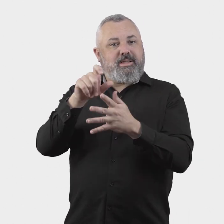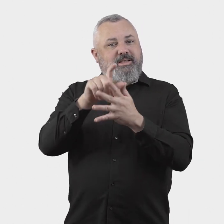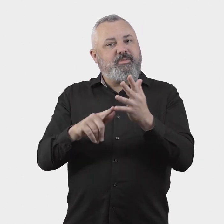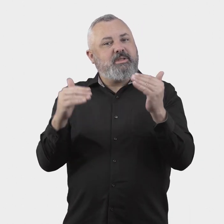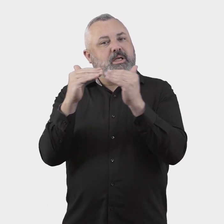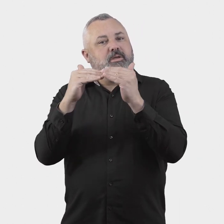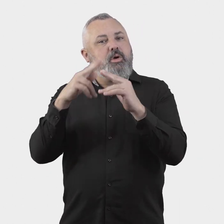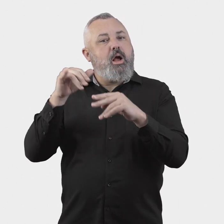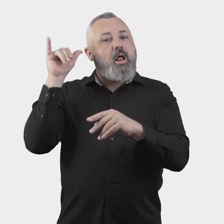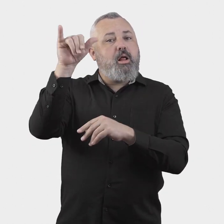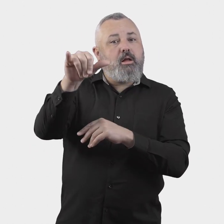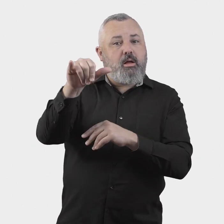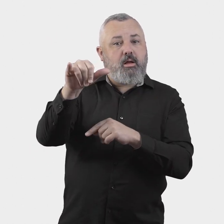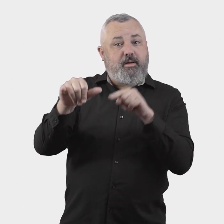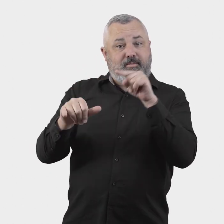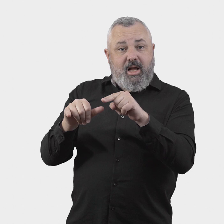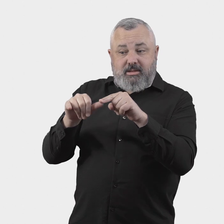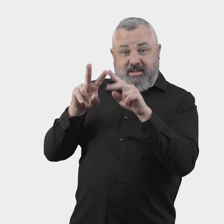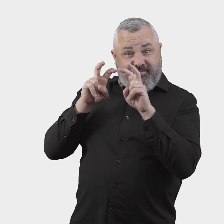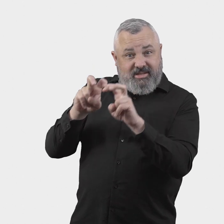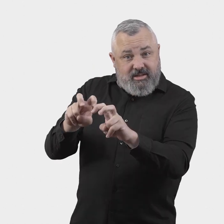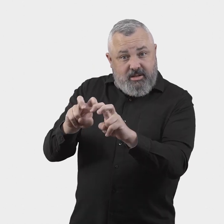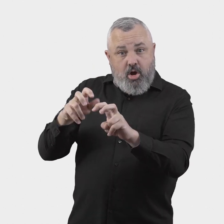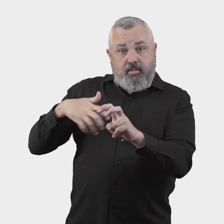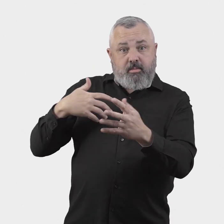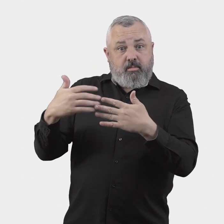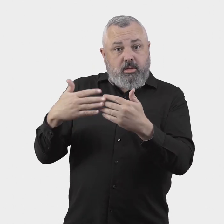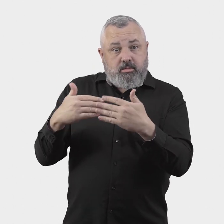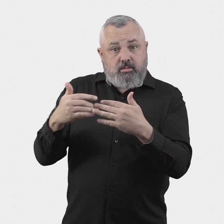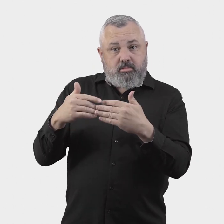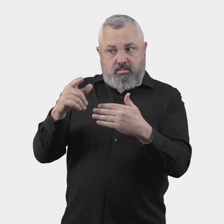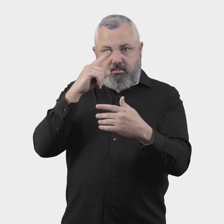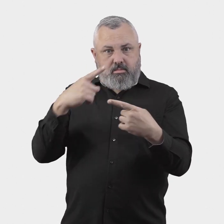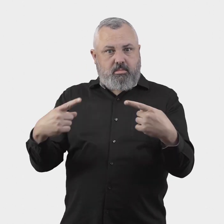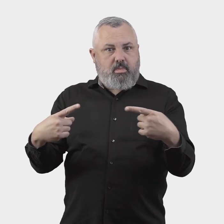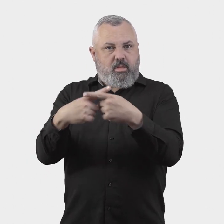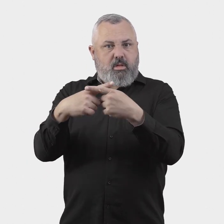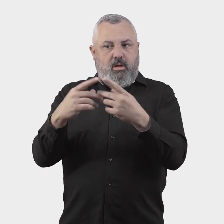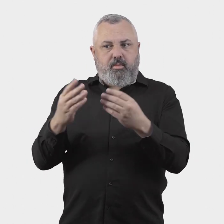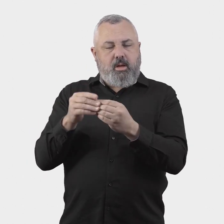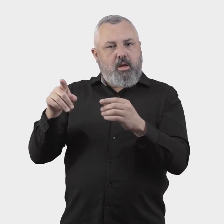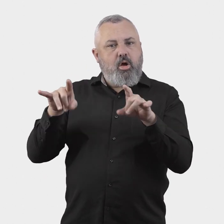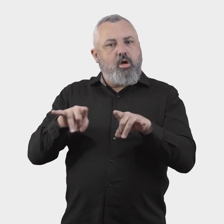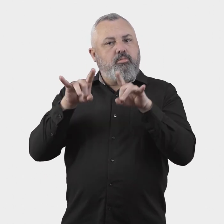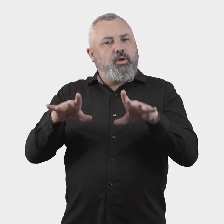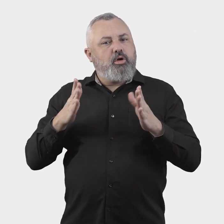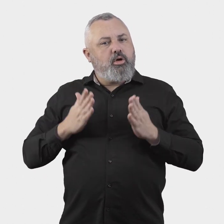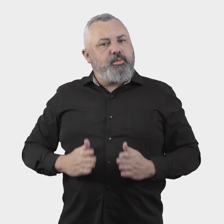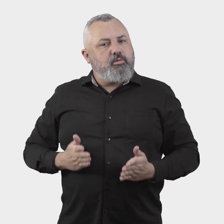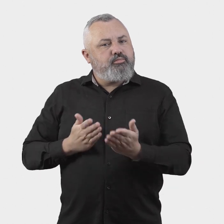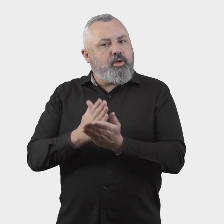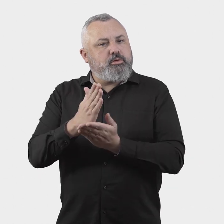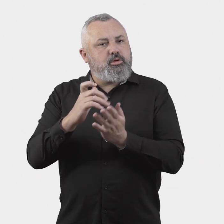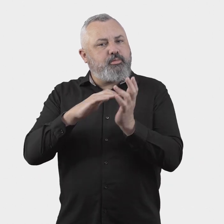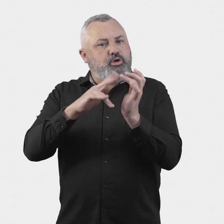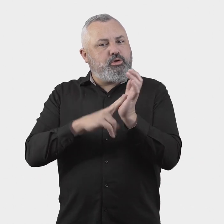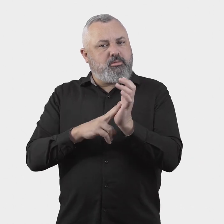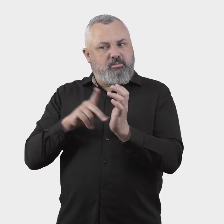with the new aviation-specific disability standards could overlap with the Australian Human Rights Commission’s